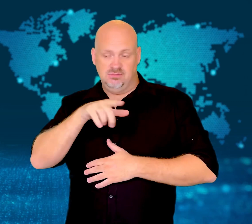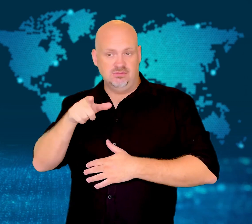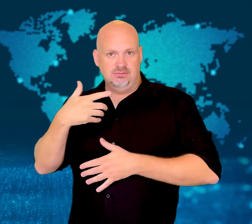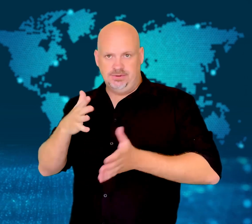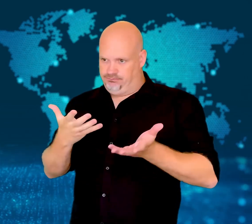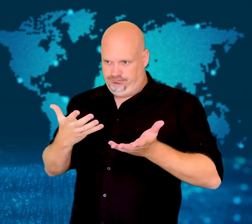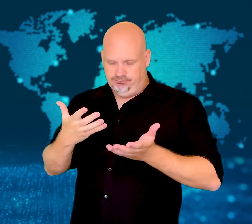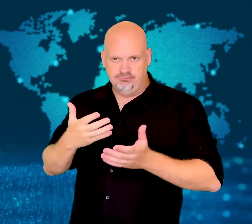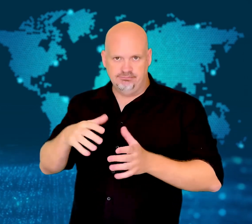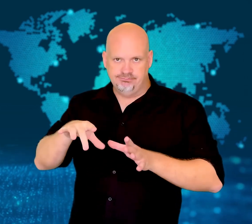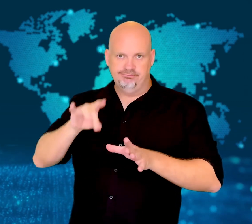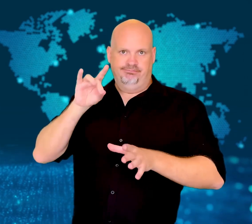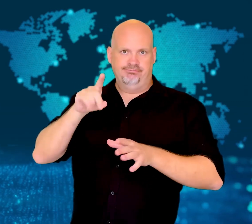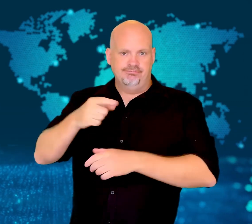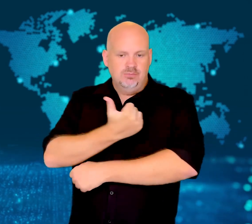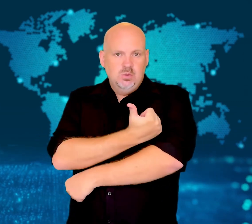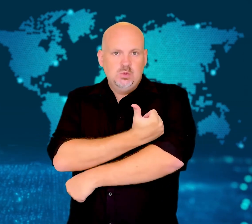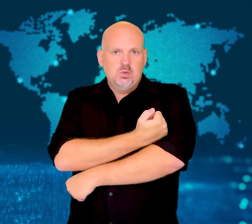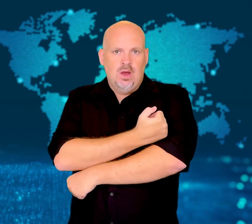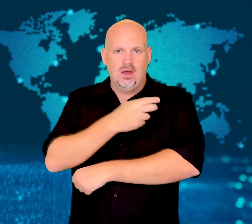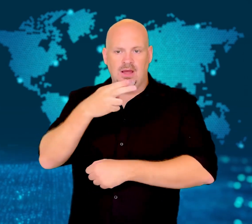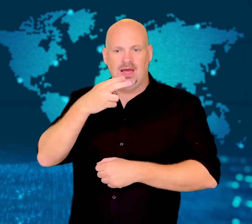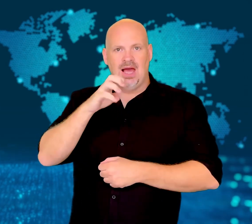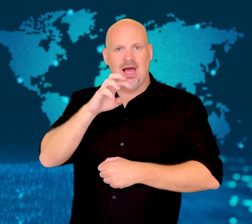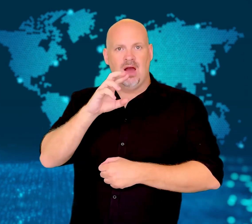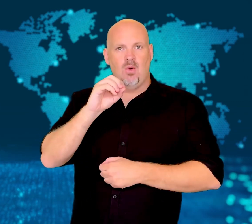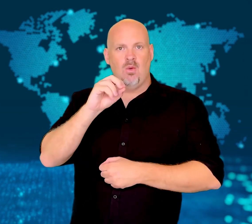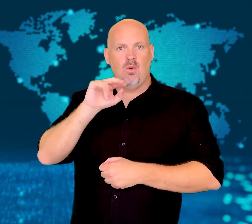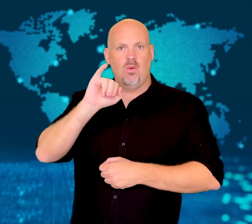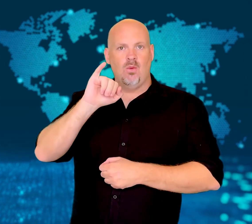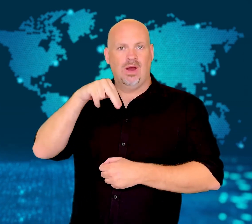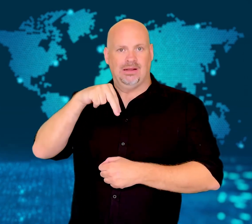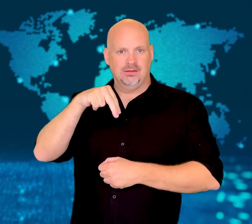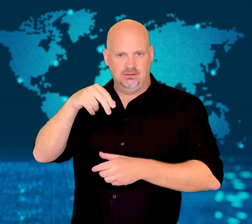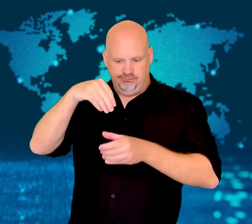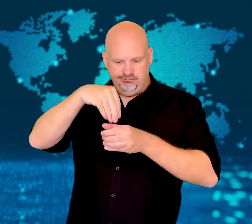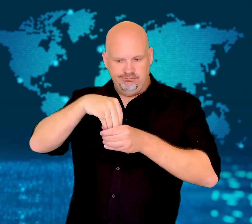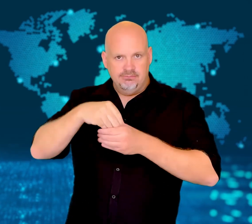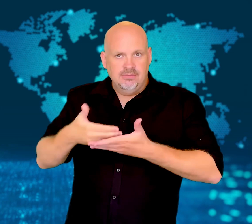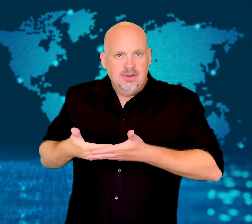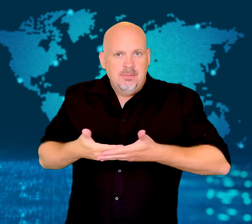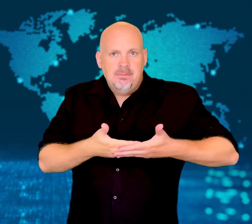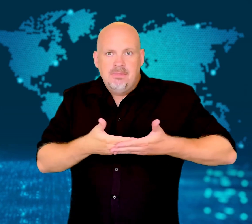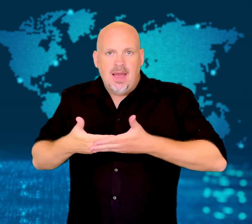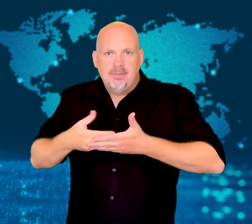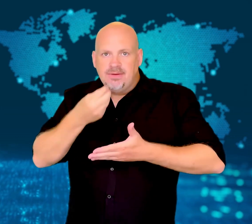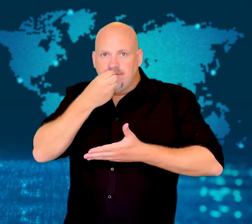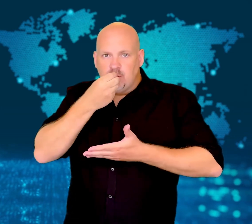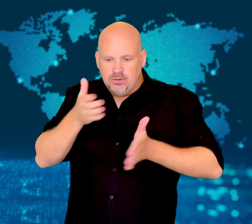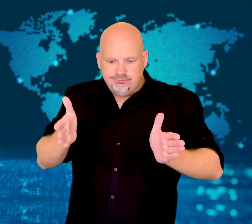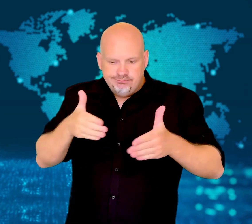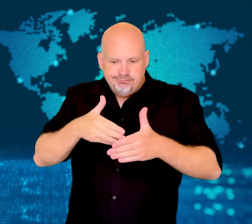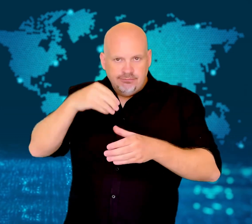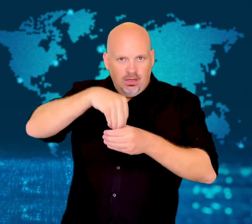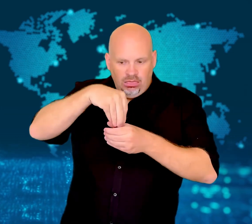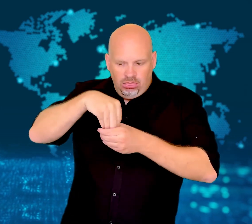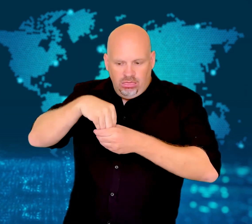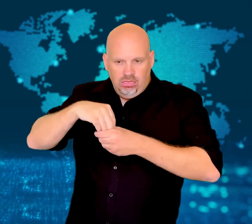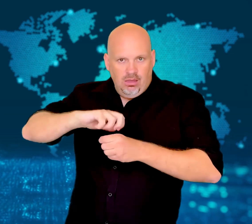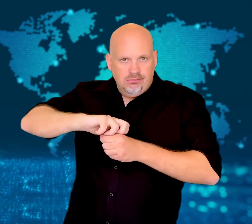after heroin was found in a shipment of baby food.